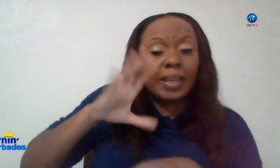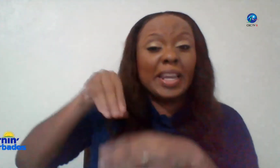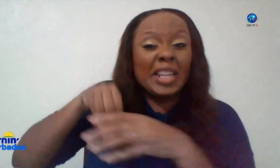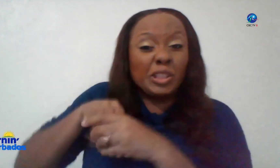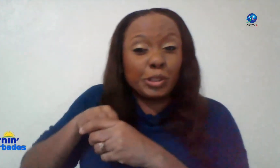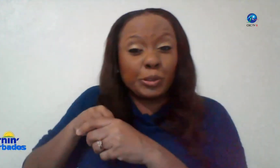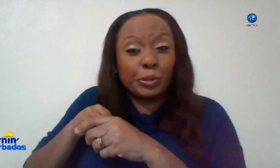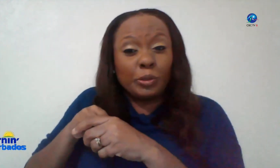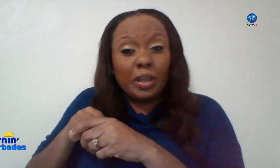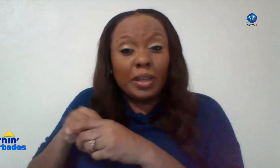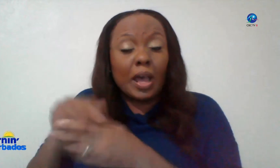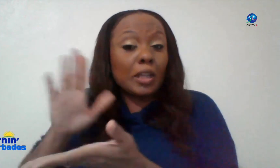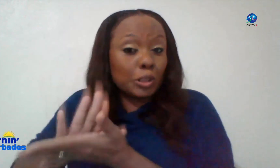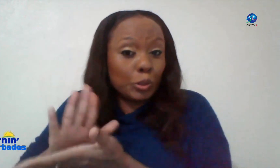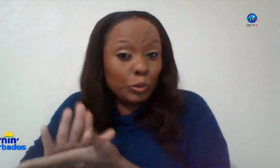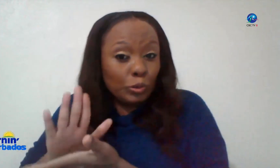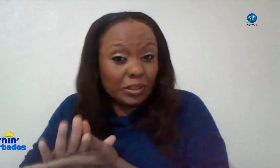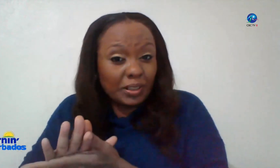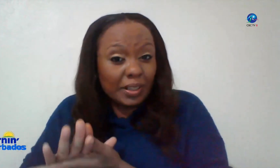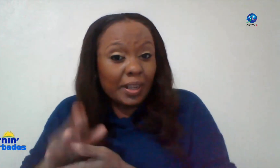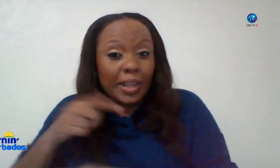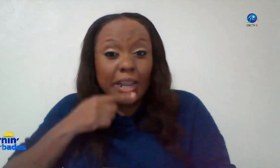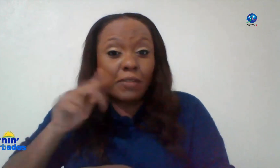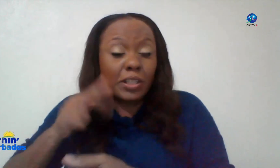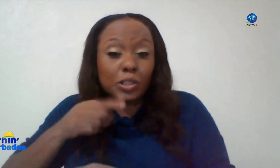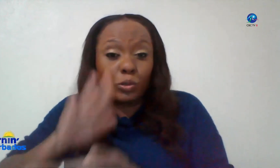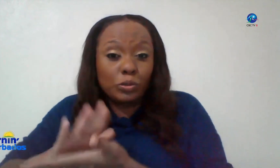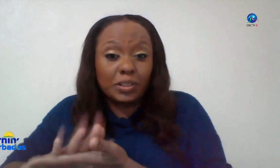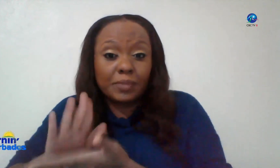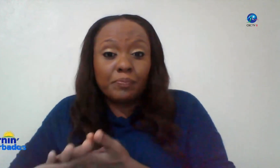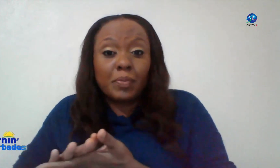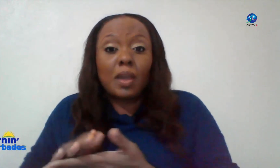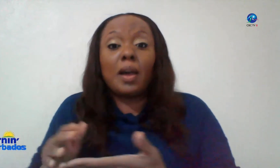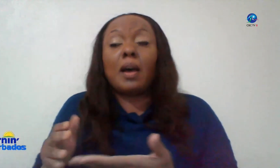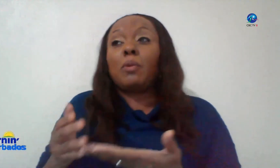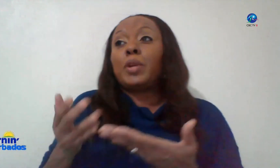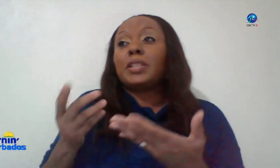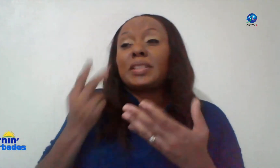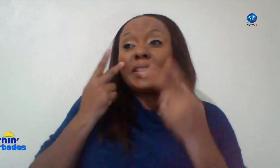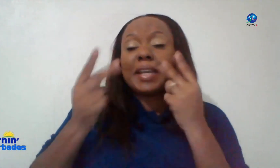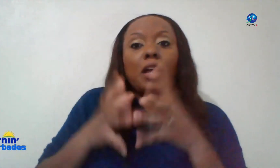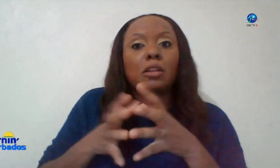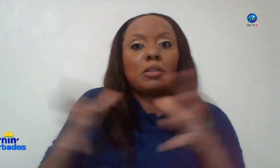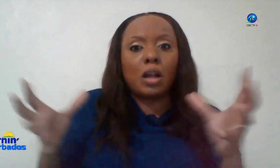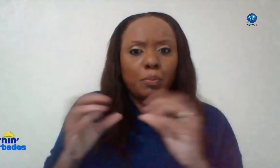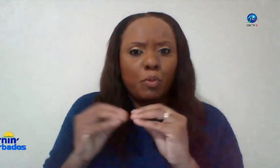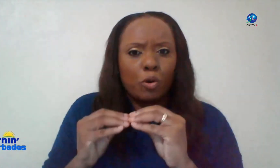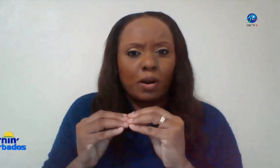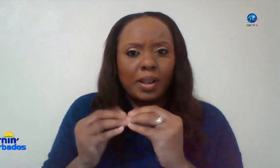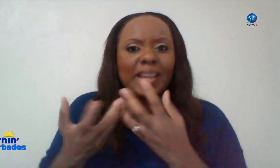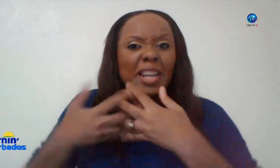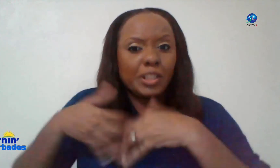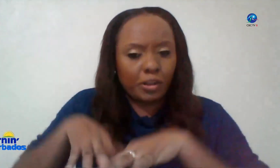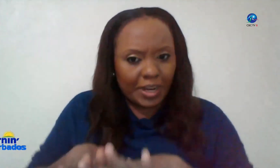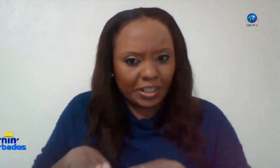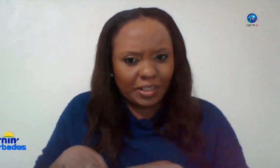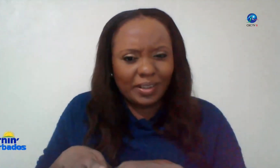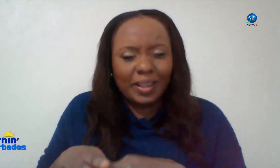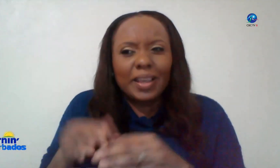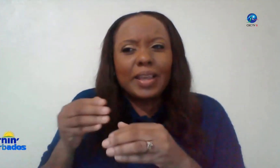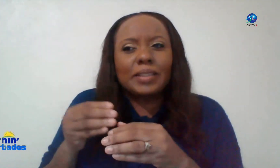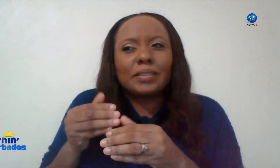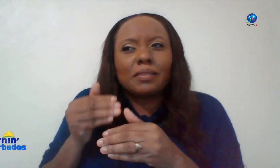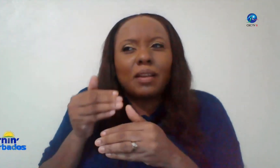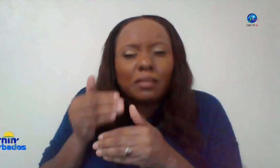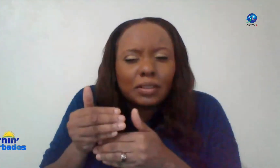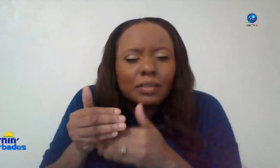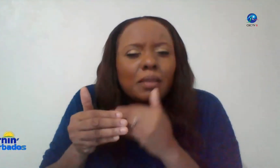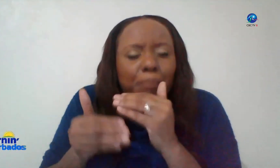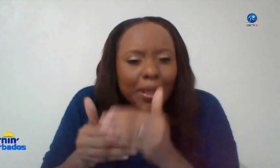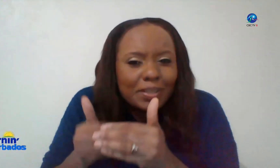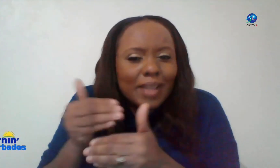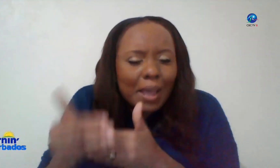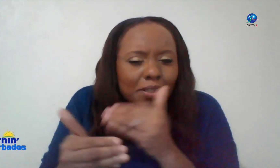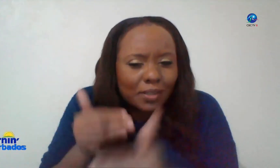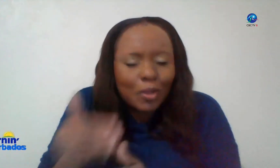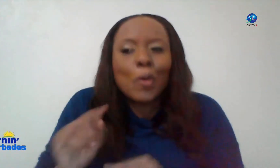into uh schools hearing schools uh we are seeing a lot more integration is baby stats